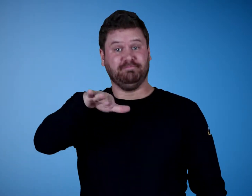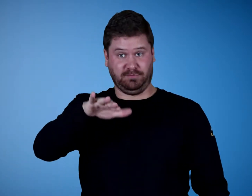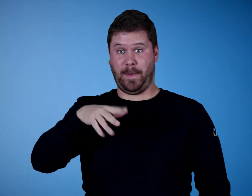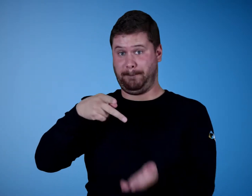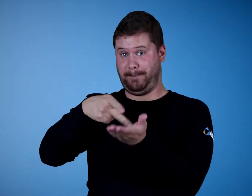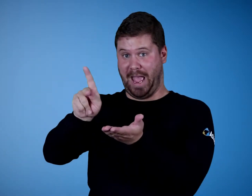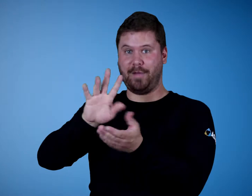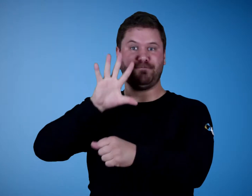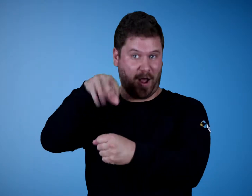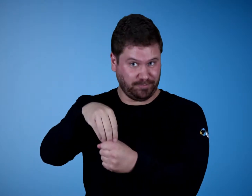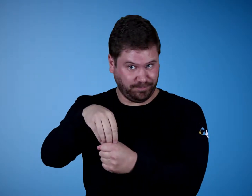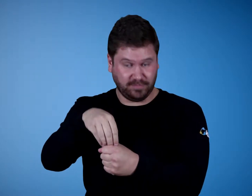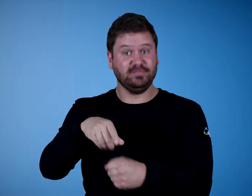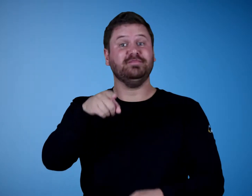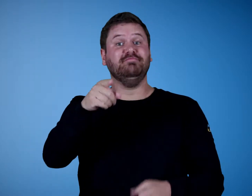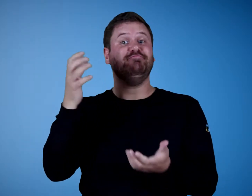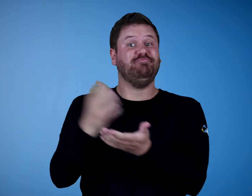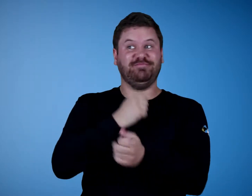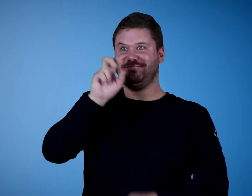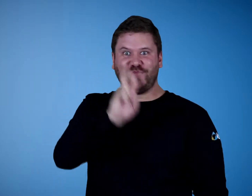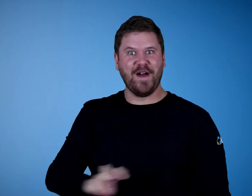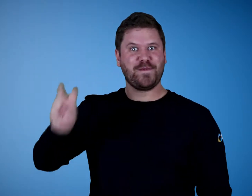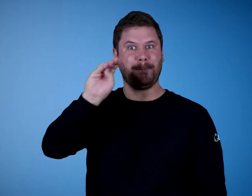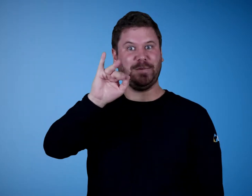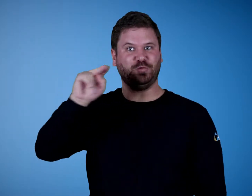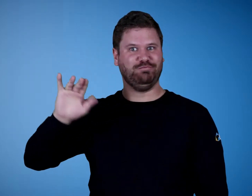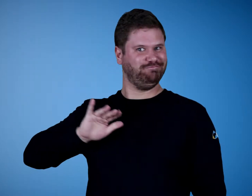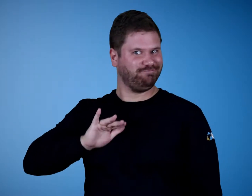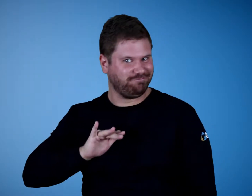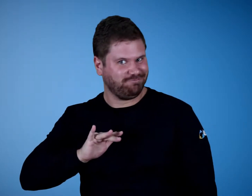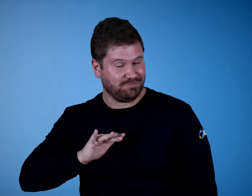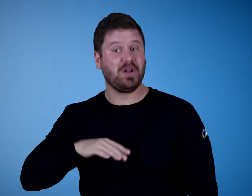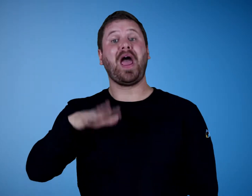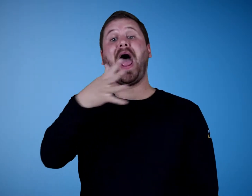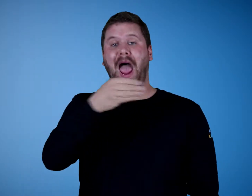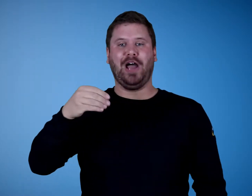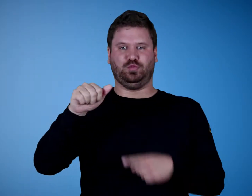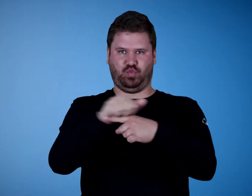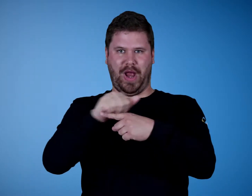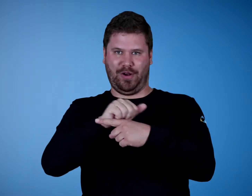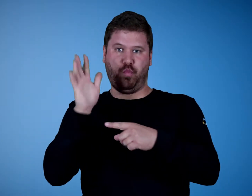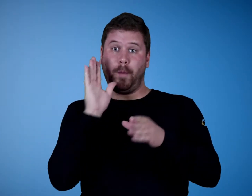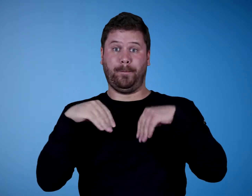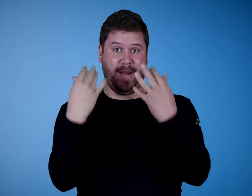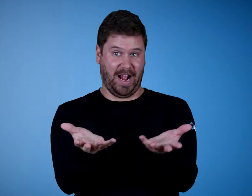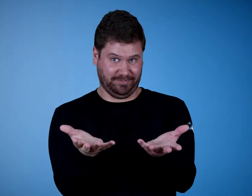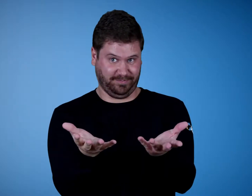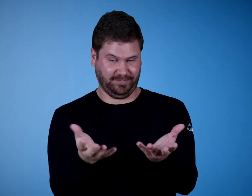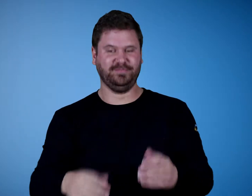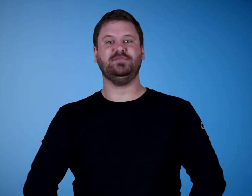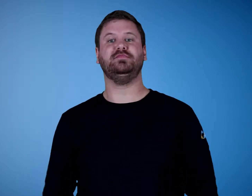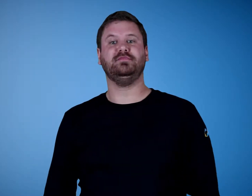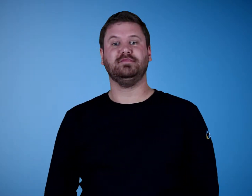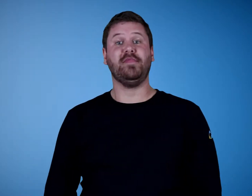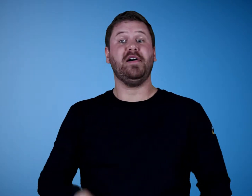Just so you know, pay is included! You will be able to travel all over Minnesota! Training will also be provided.